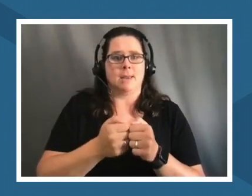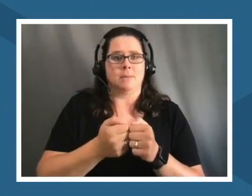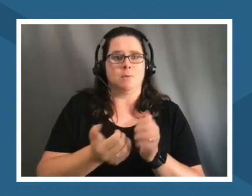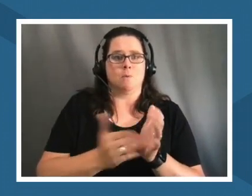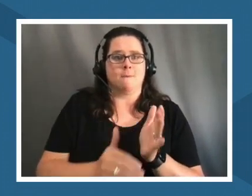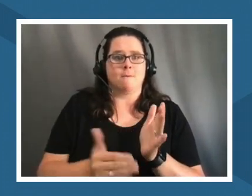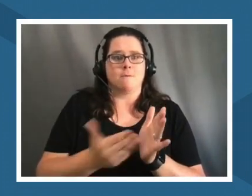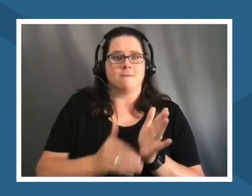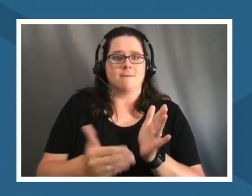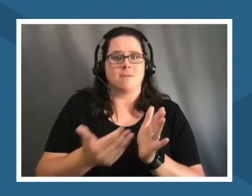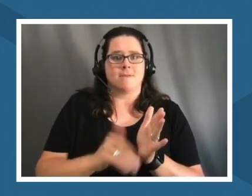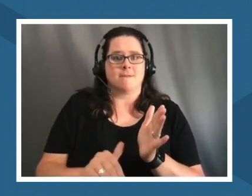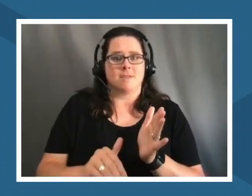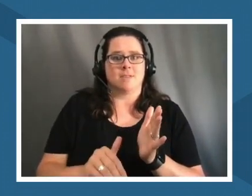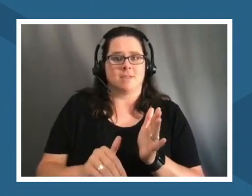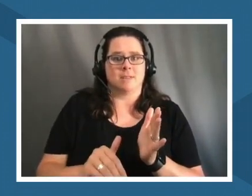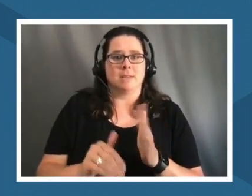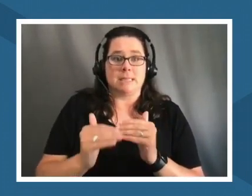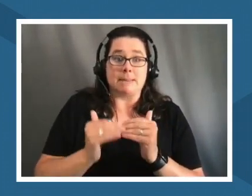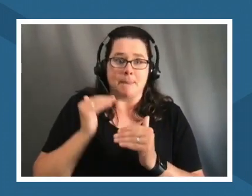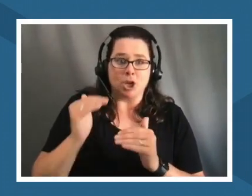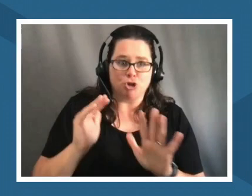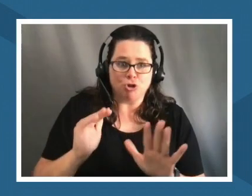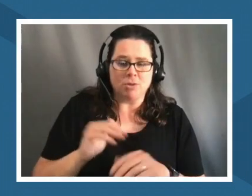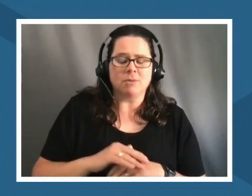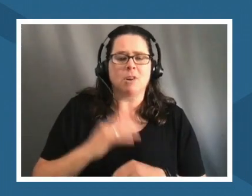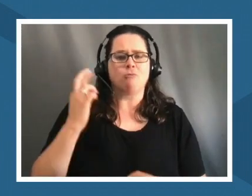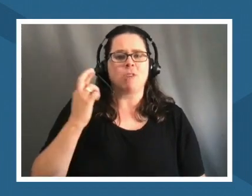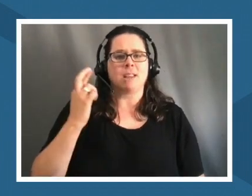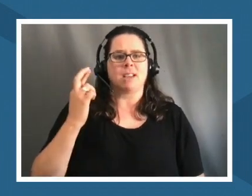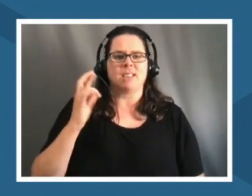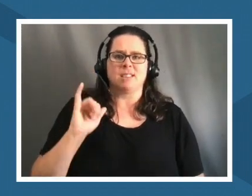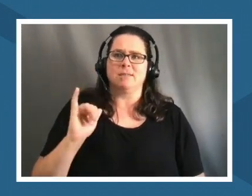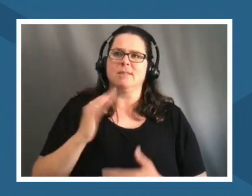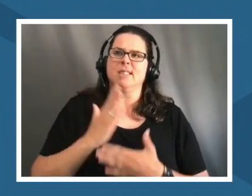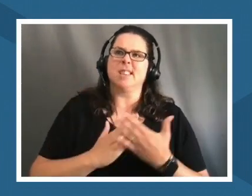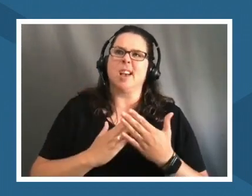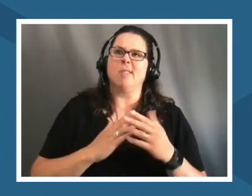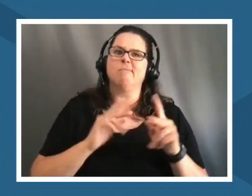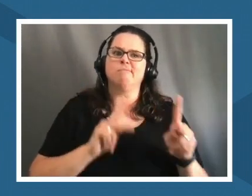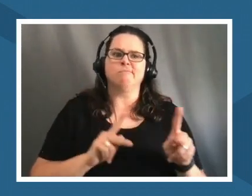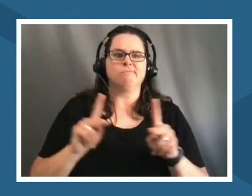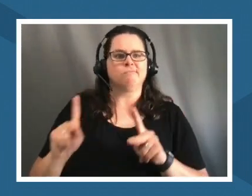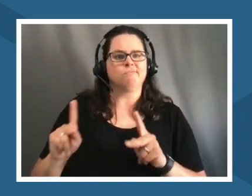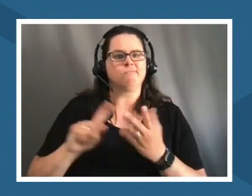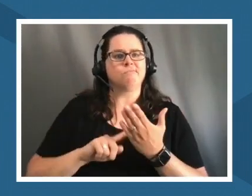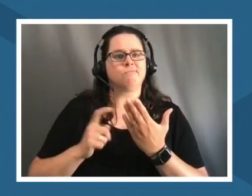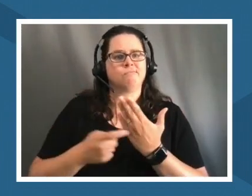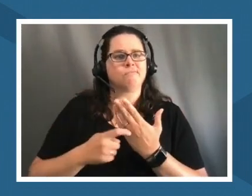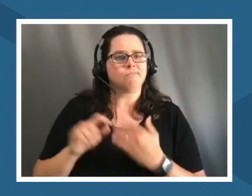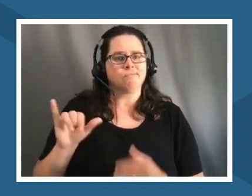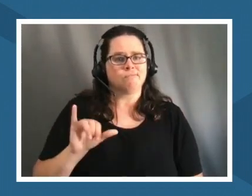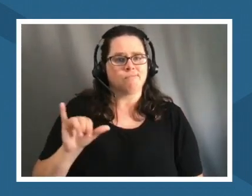just a bit much but i realized that there's some kind of analogy that